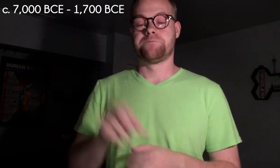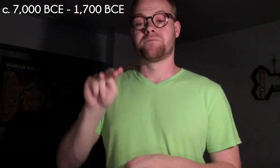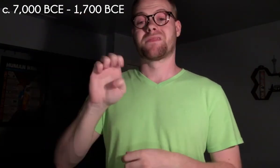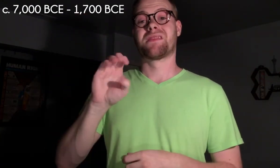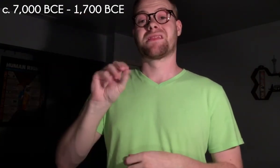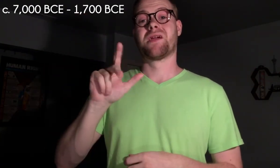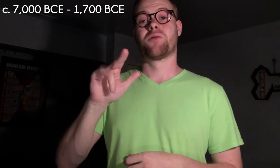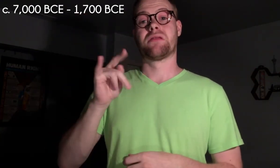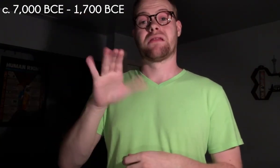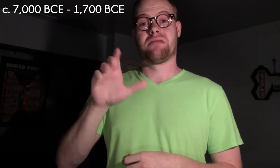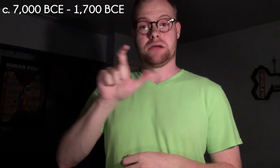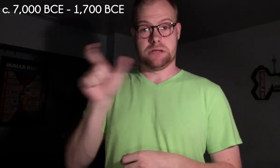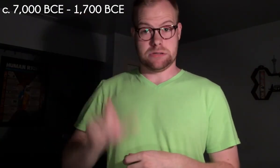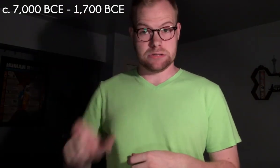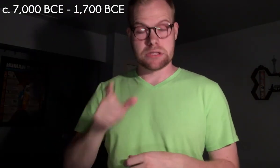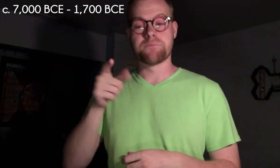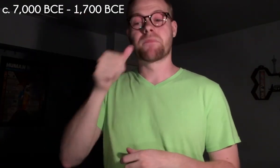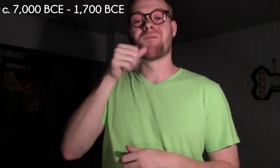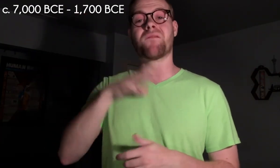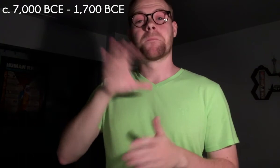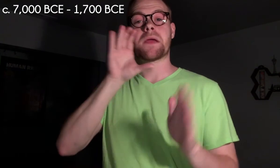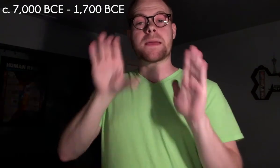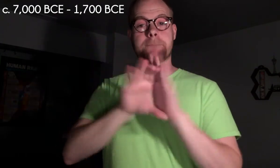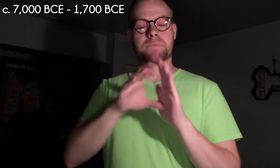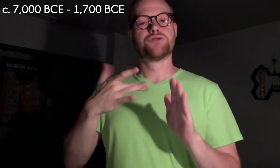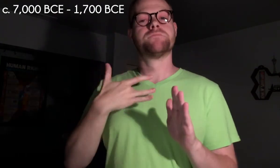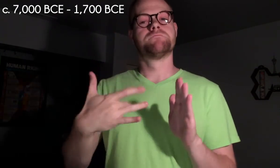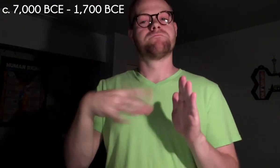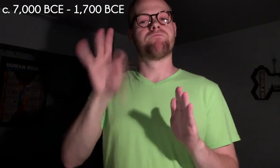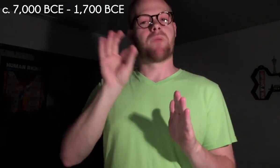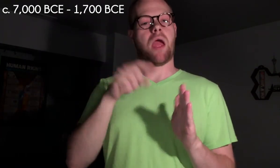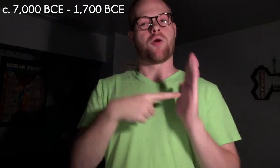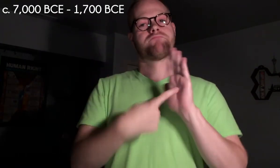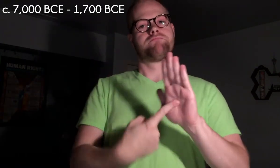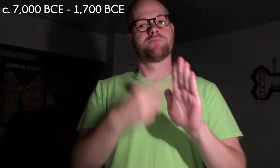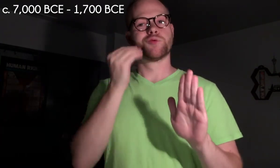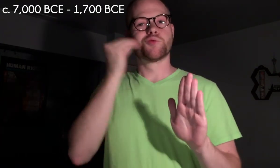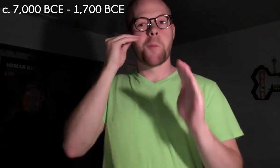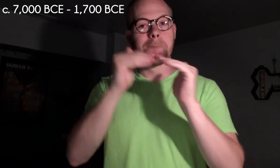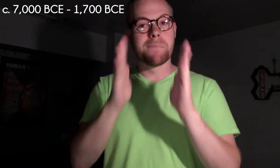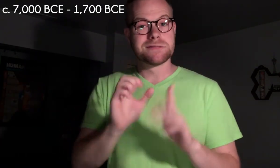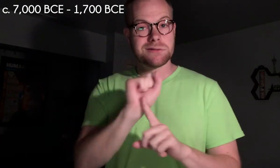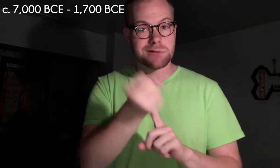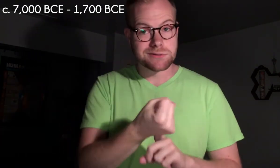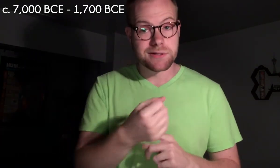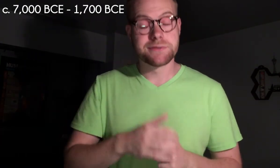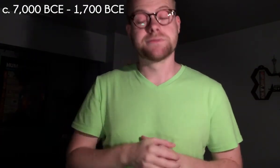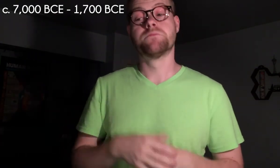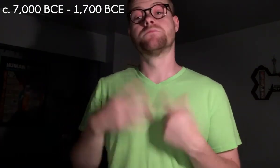In Neolithic Italy, female images are found in a domestic context,